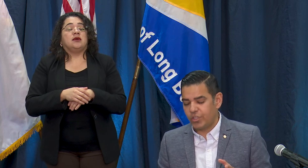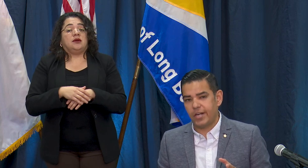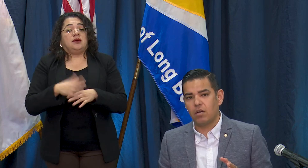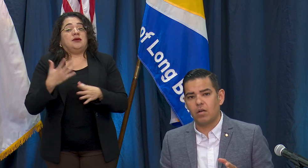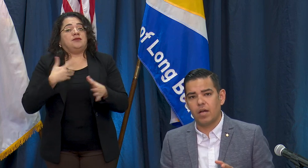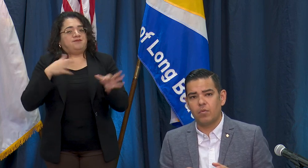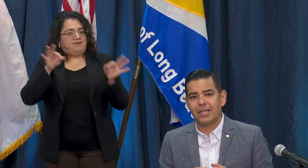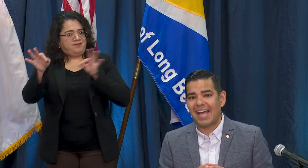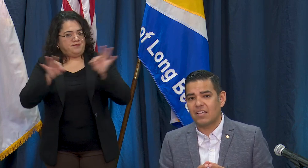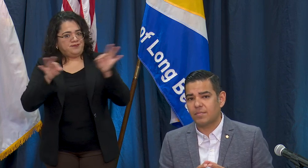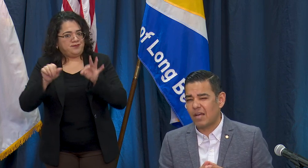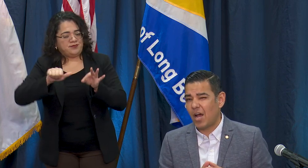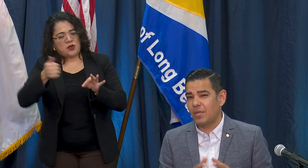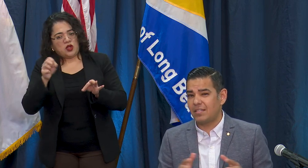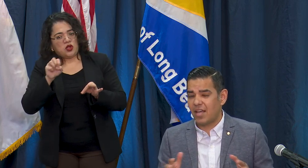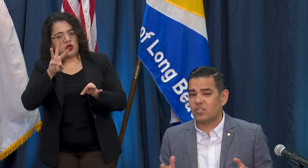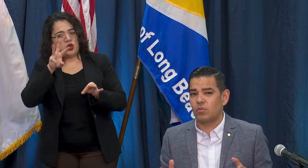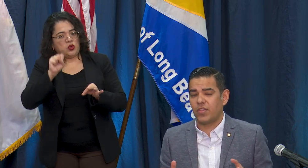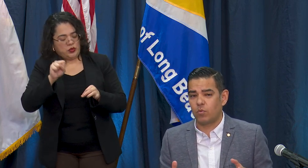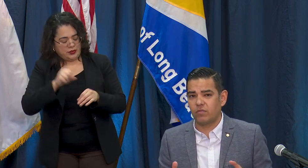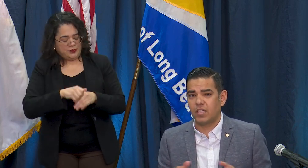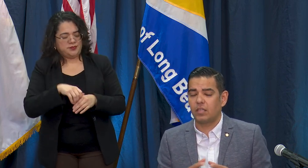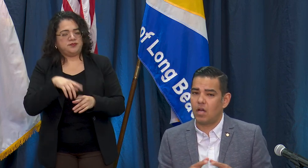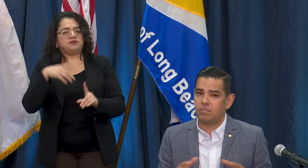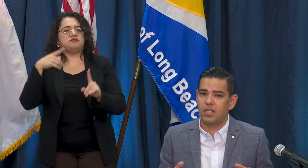to share we get asked about how many tests we think we've done in Long Beach,